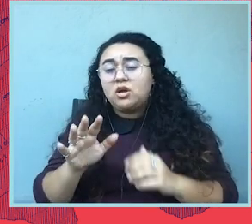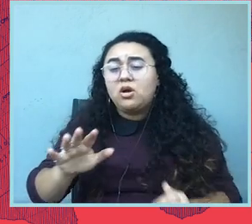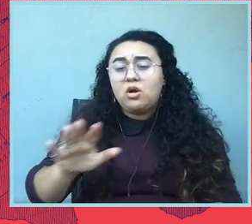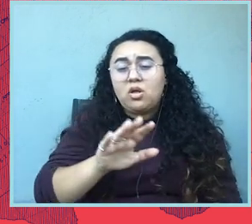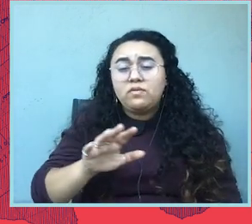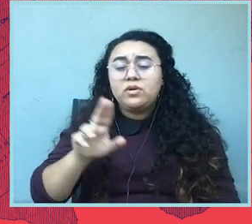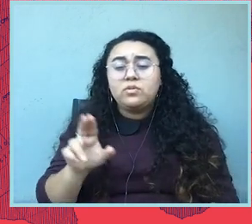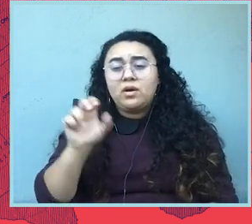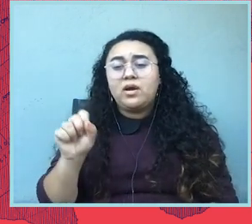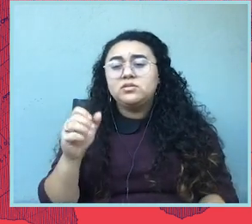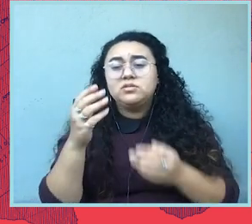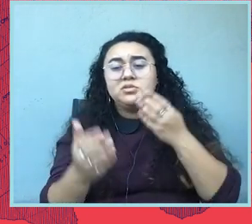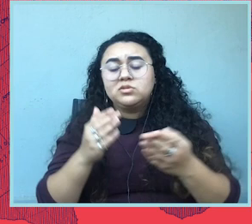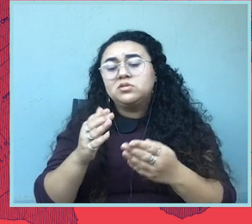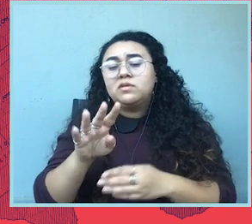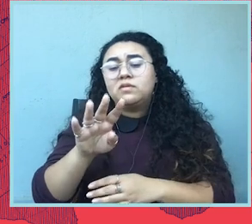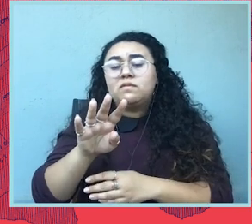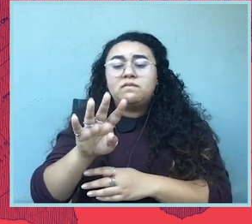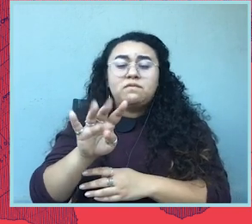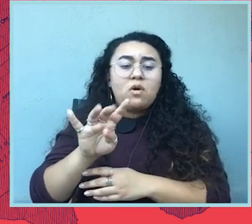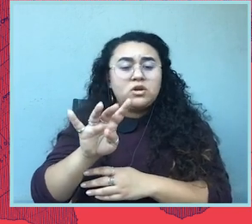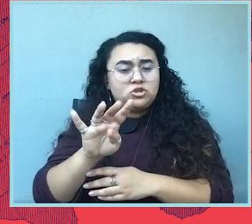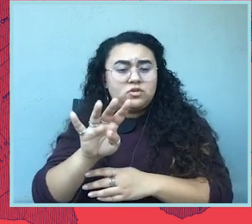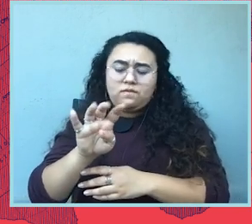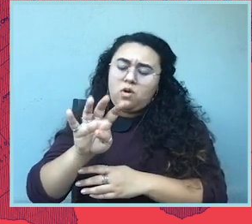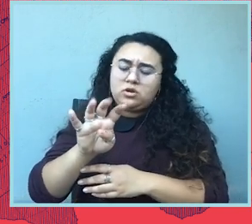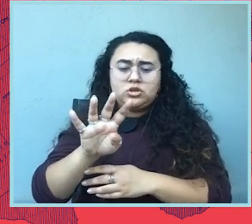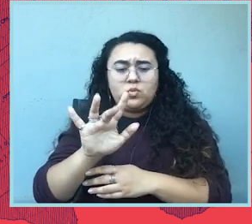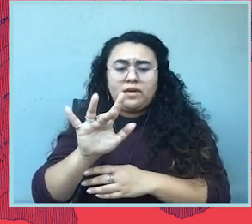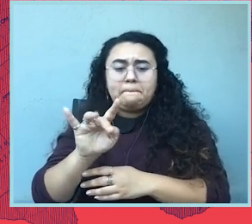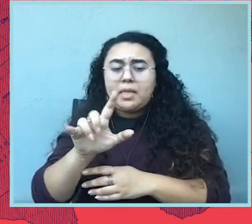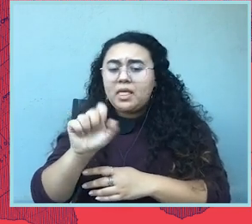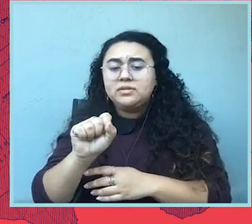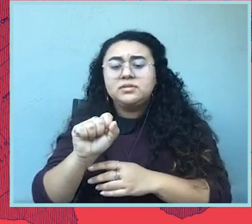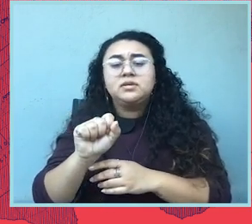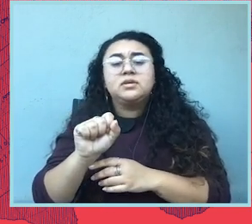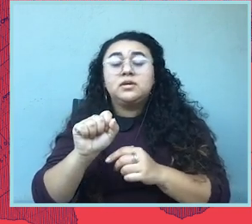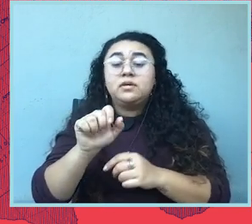and twenty five bills with restrictive provisions in 49 states.